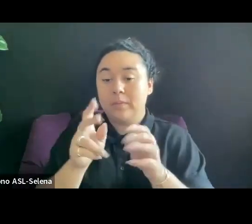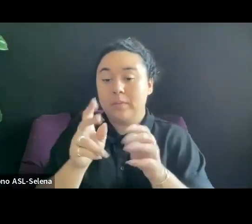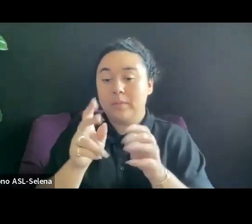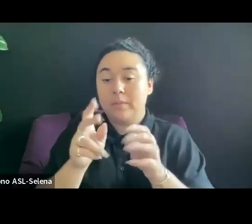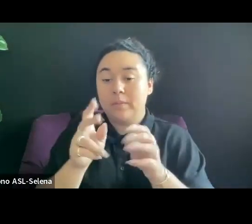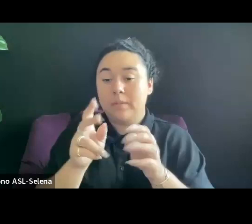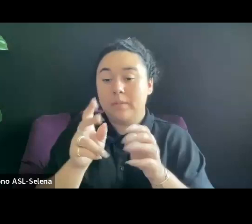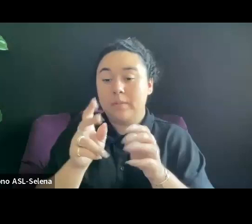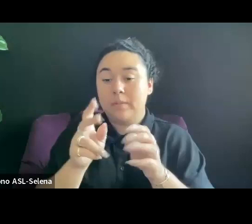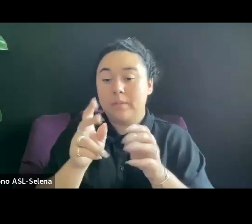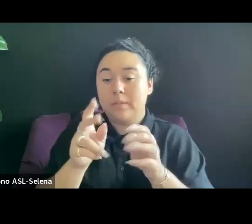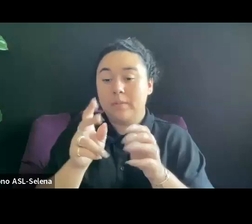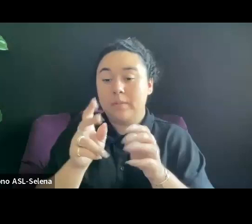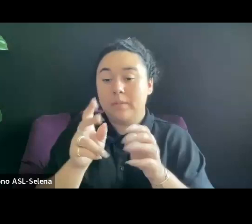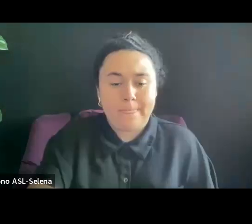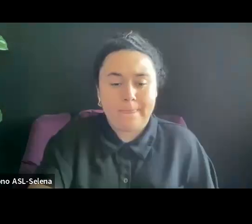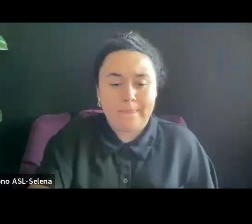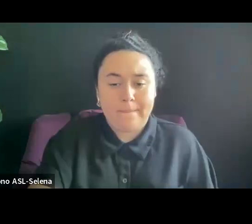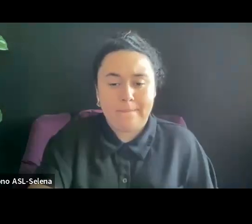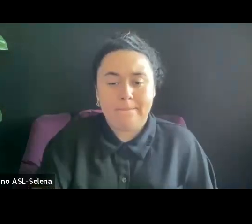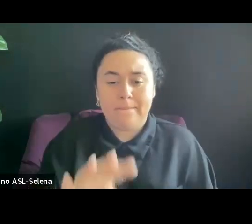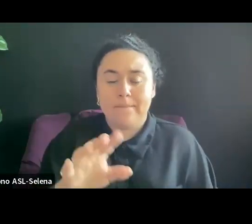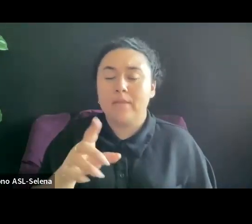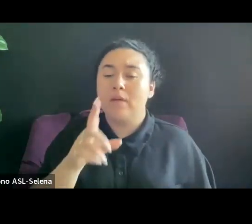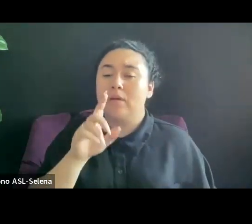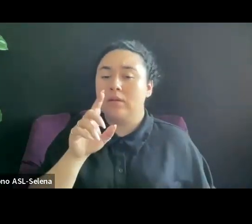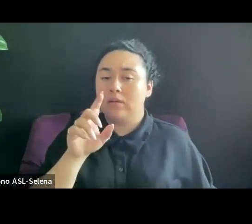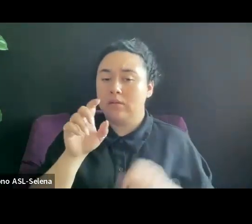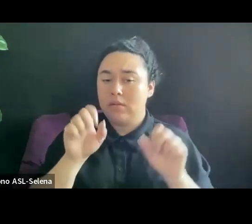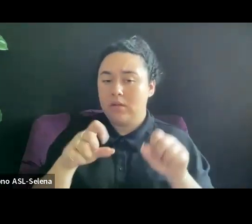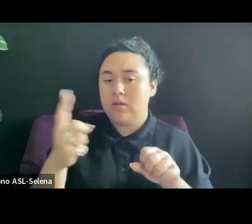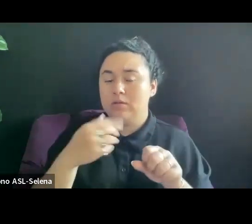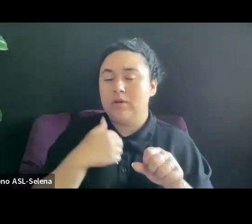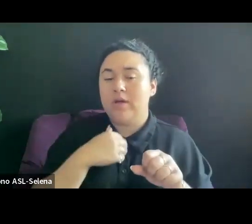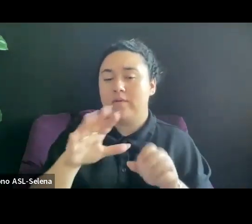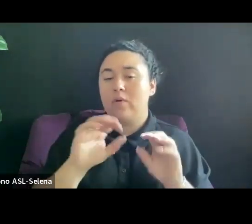PROFESSIONAL ORGANIZATION SUCH AS THE NATIONAL ASSOCIATION OF SOCIAL WORKERS.